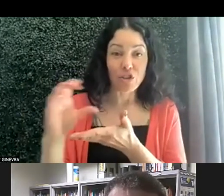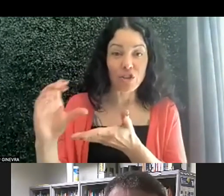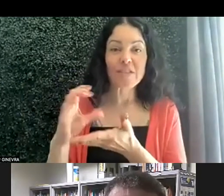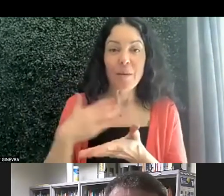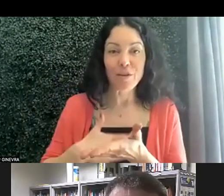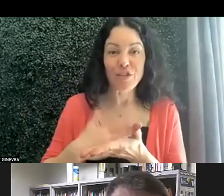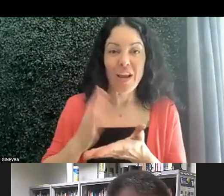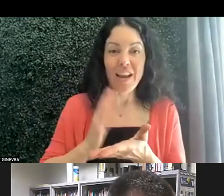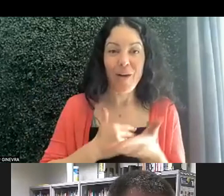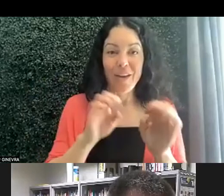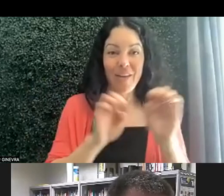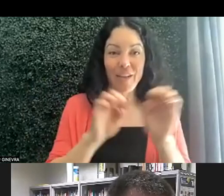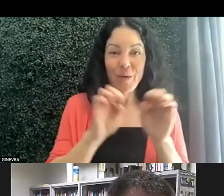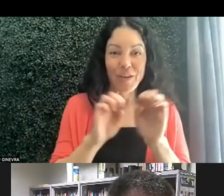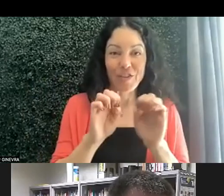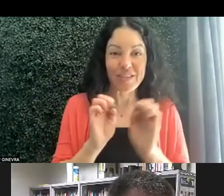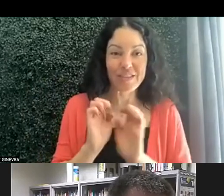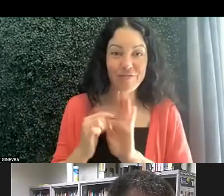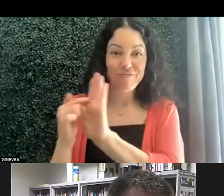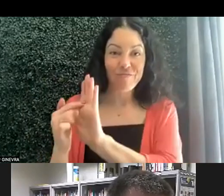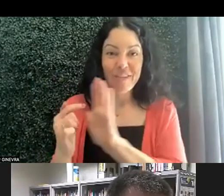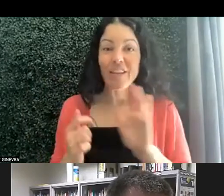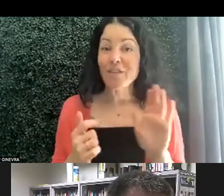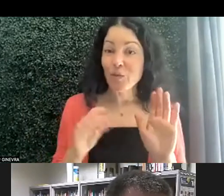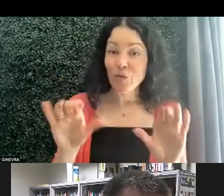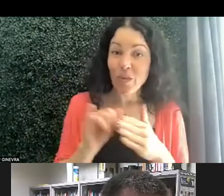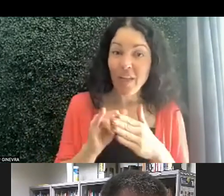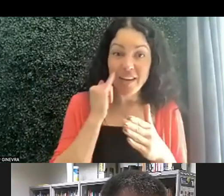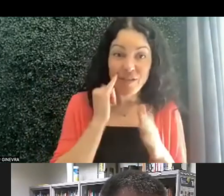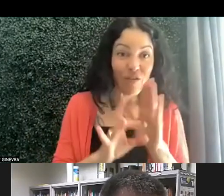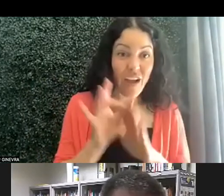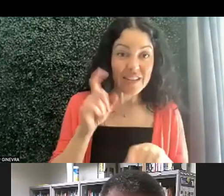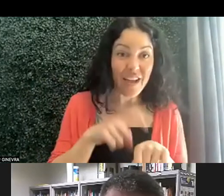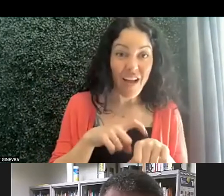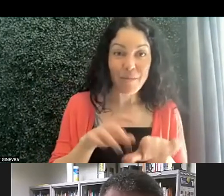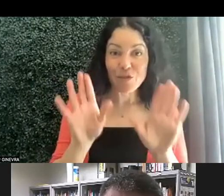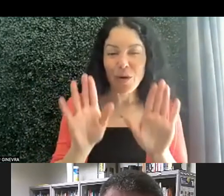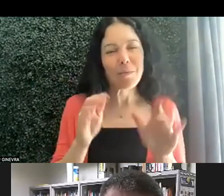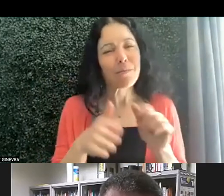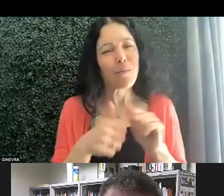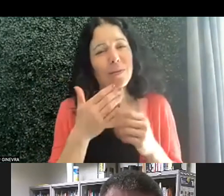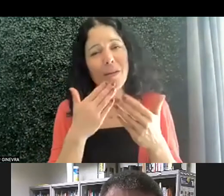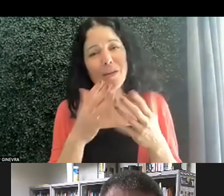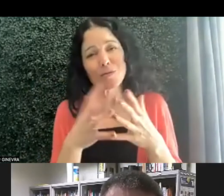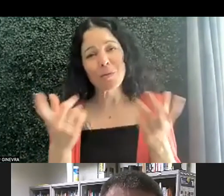So do that If you find time. That would be great, but mostly, thank you so much for being here. That's the main thing.